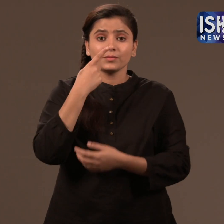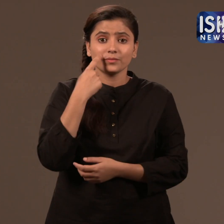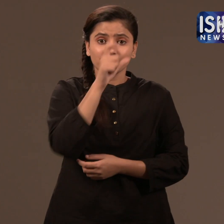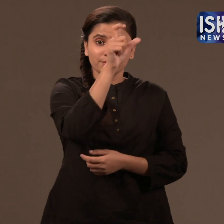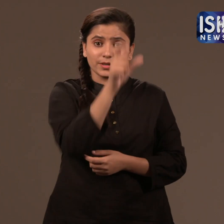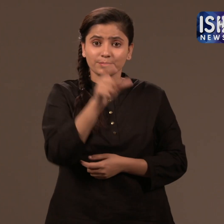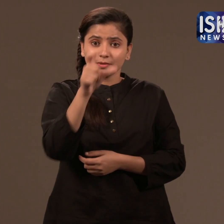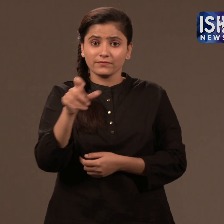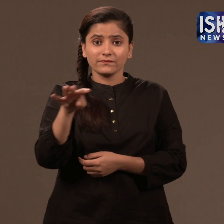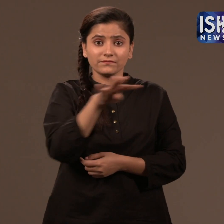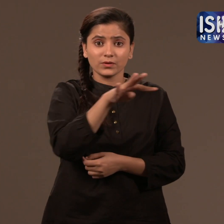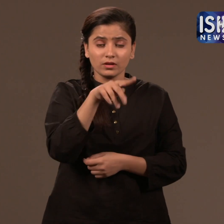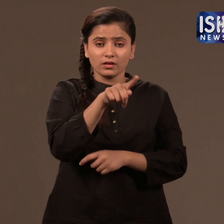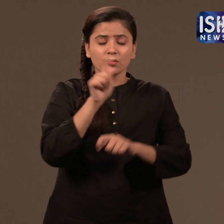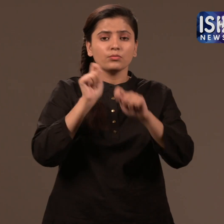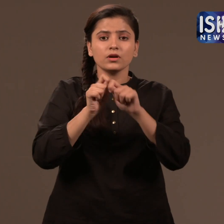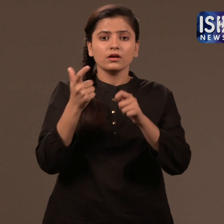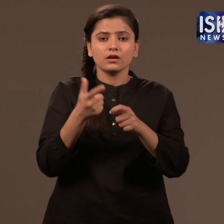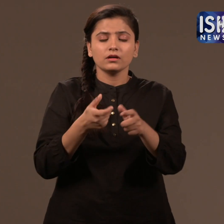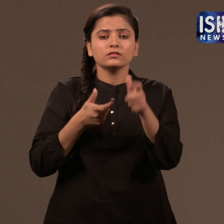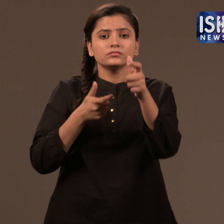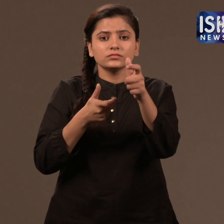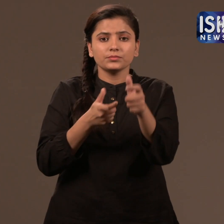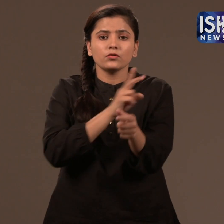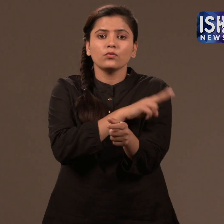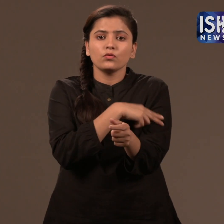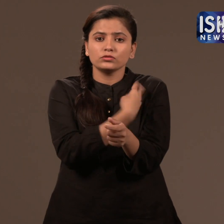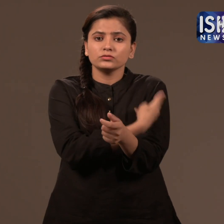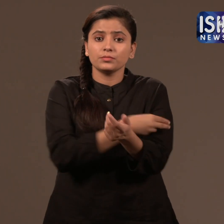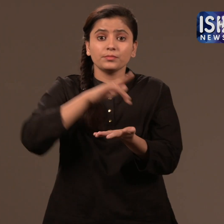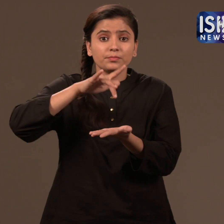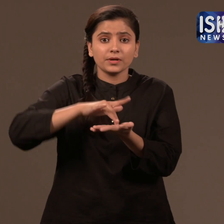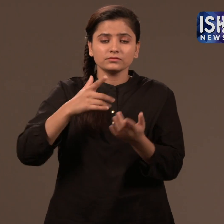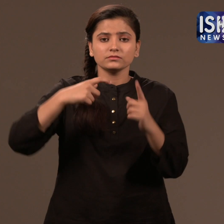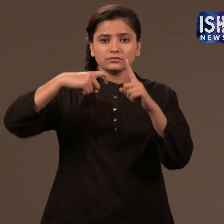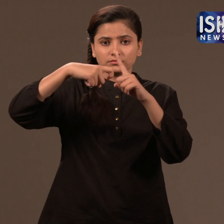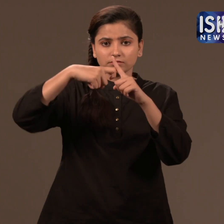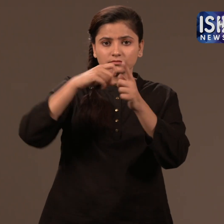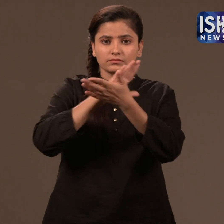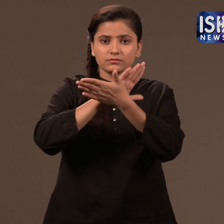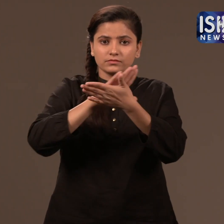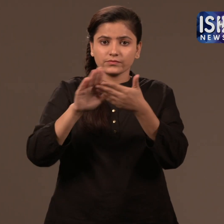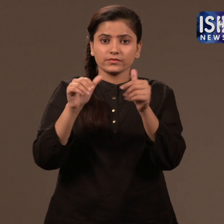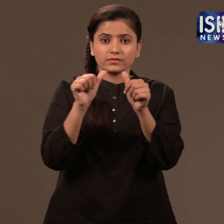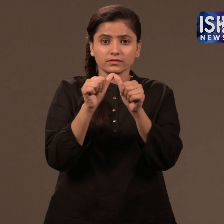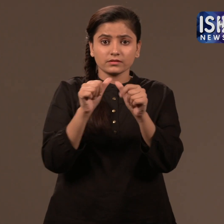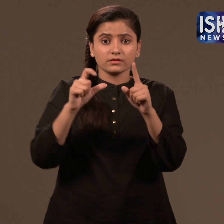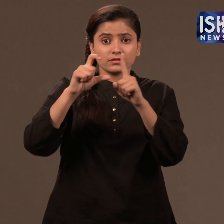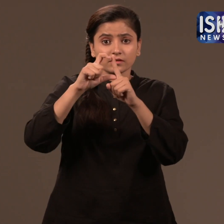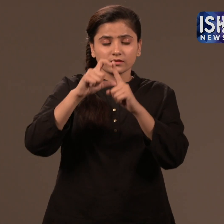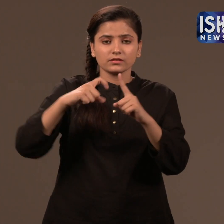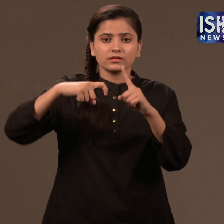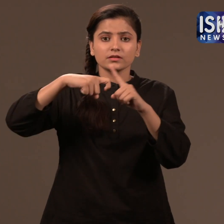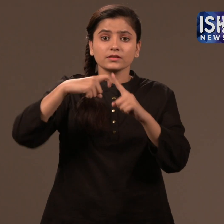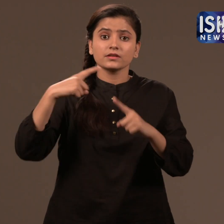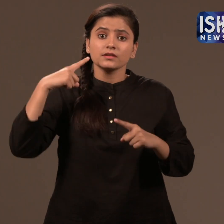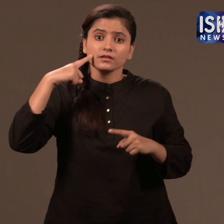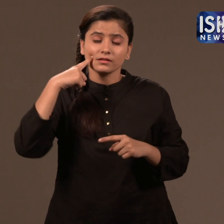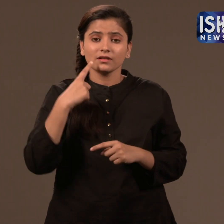four jawans of the Military Hospital in Khadki